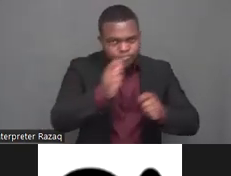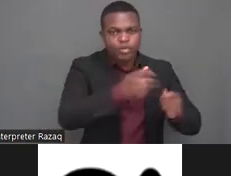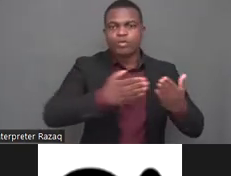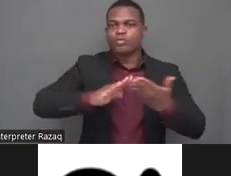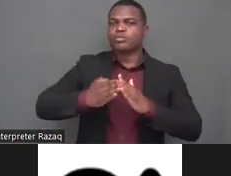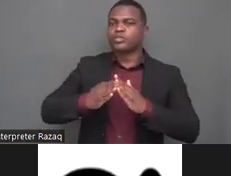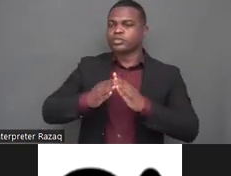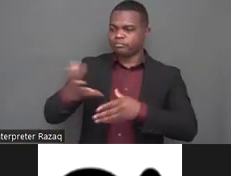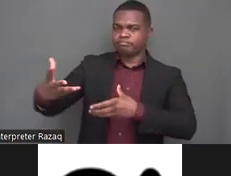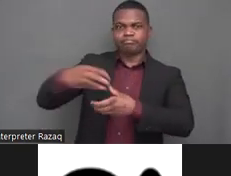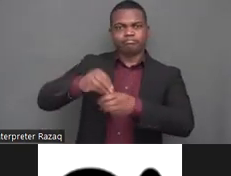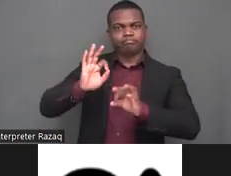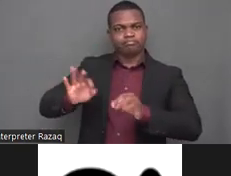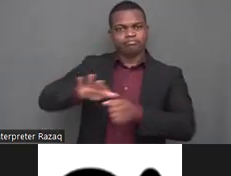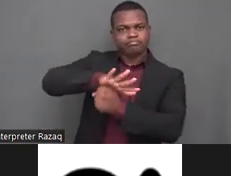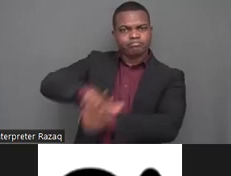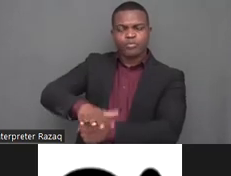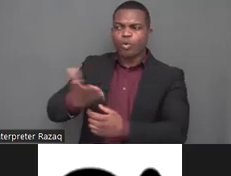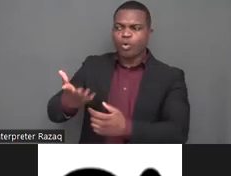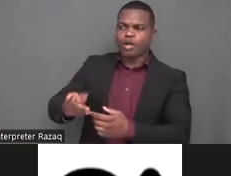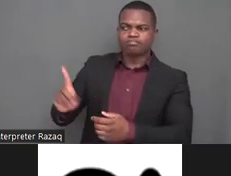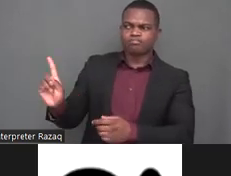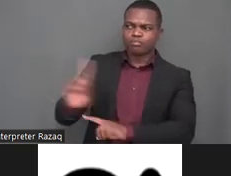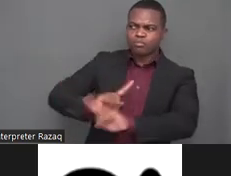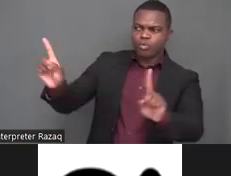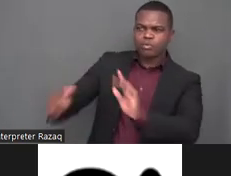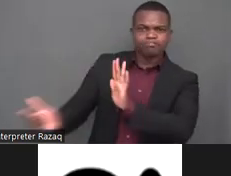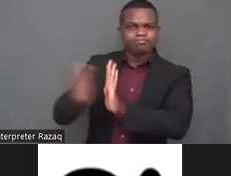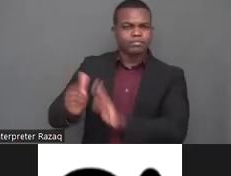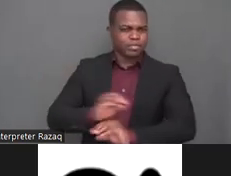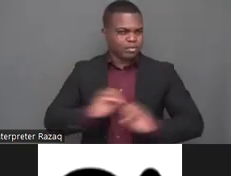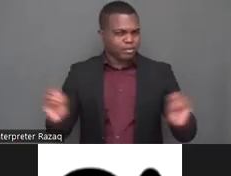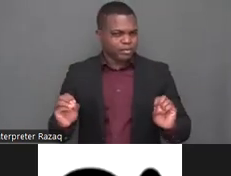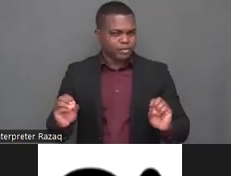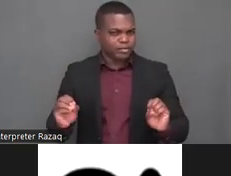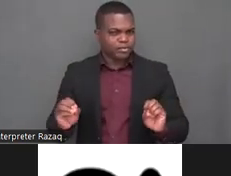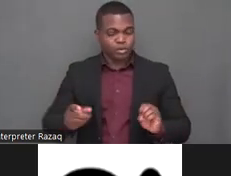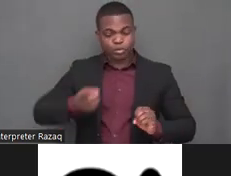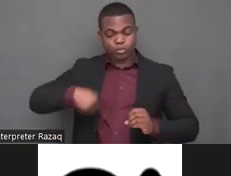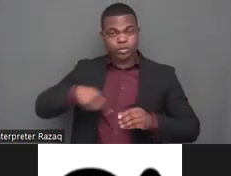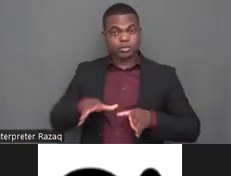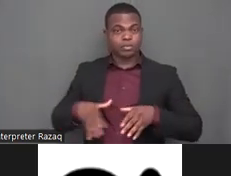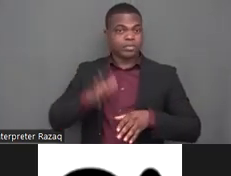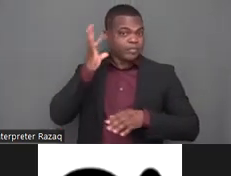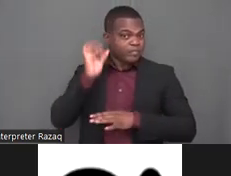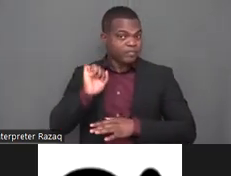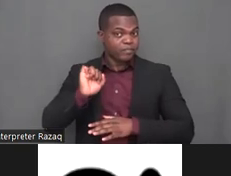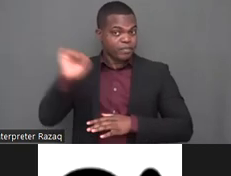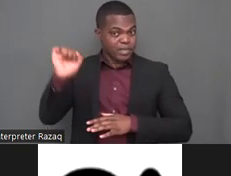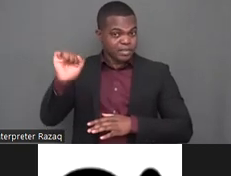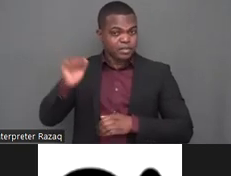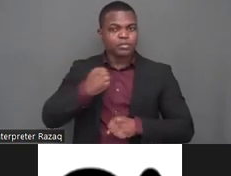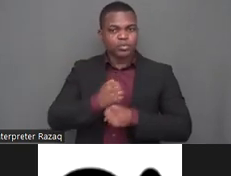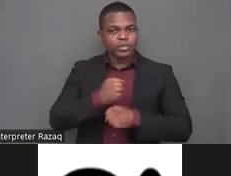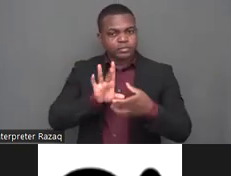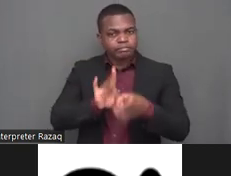disabilities how interconnected other rights issues are to um realizing srhr for example